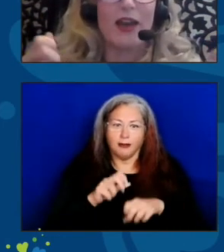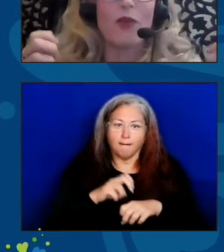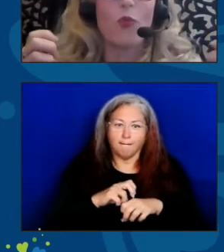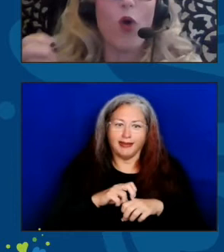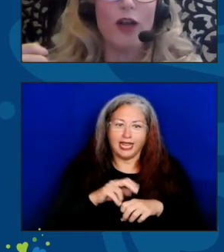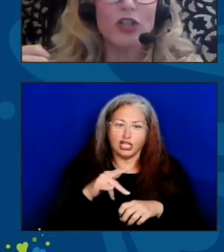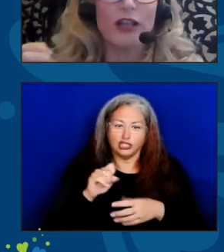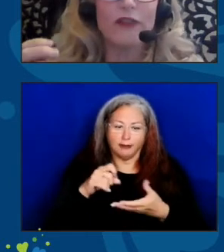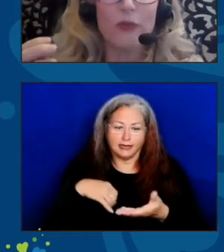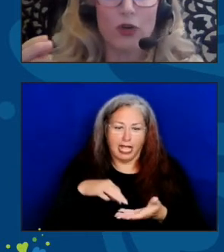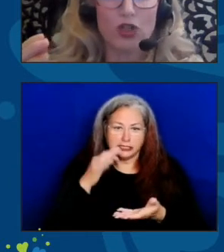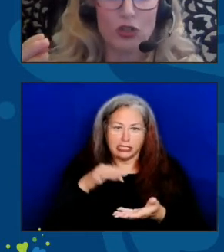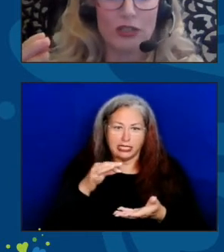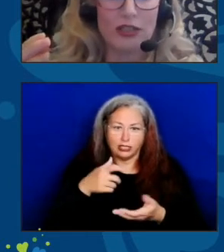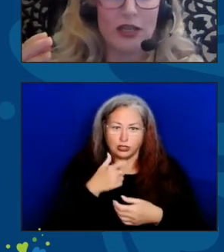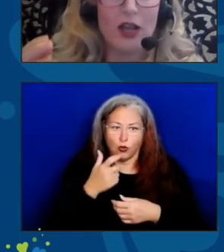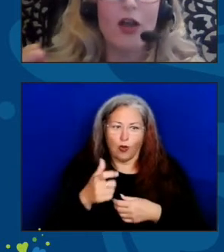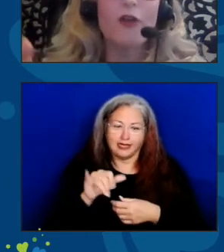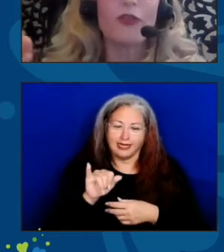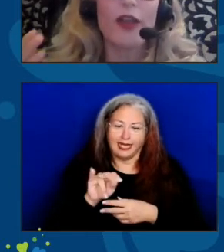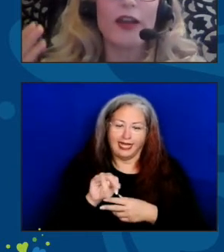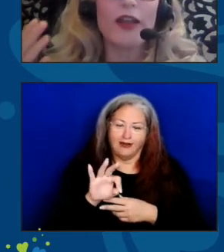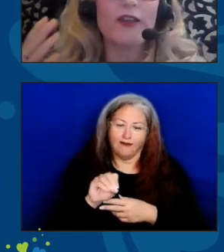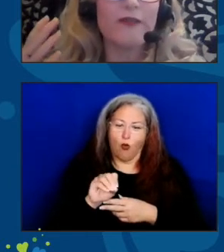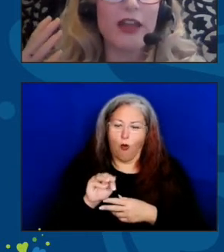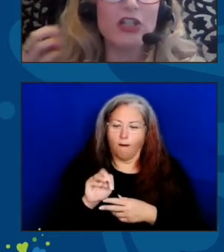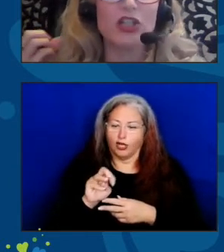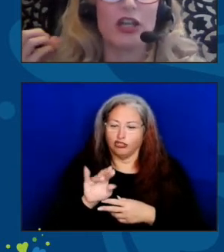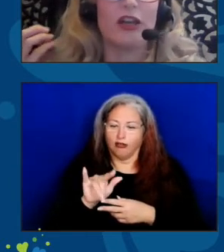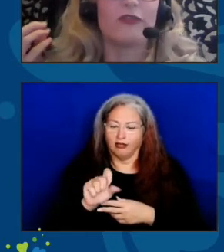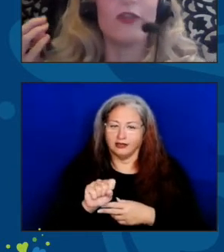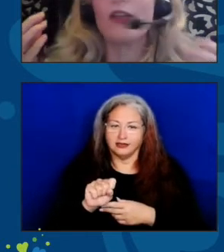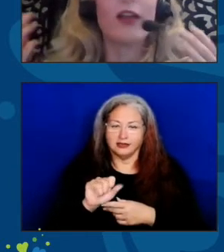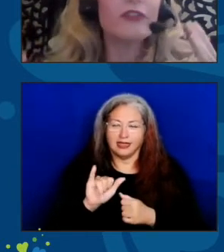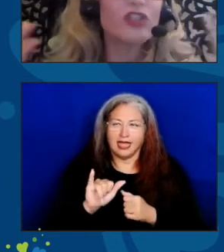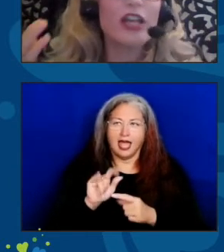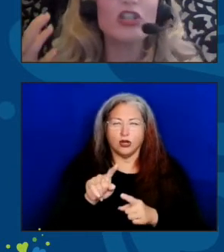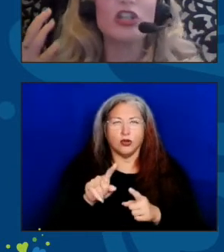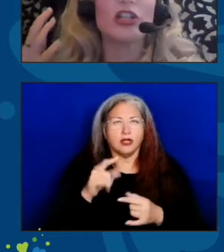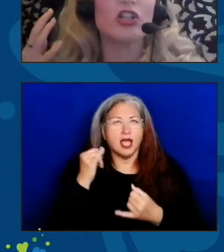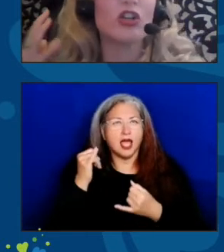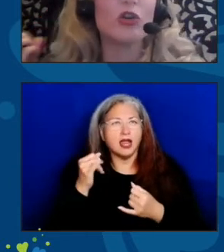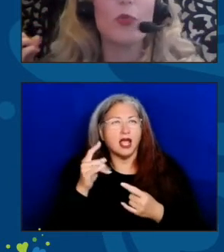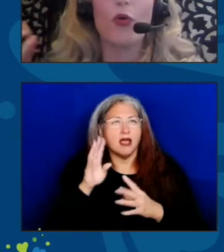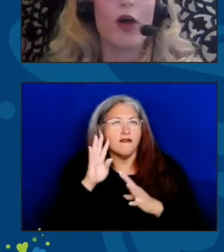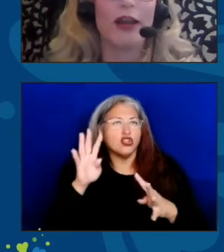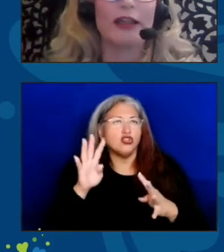and watching infomercials. For that innovation for that life changing new product,